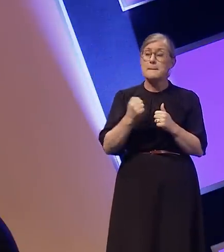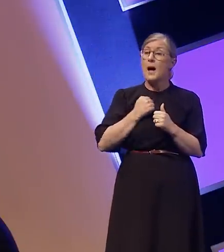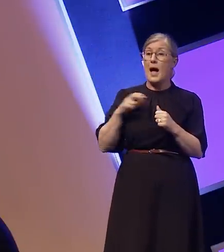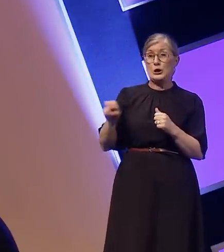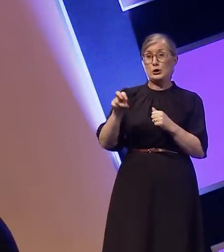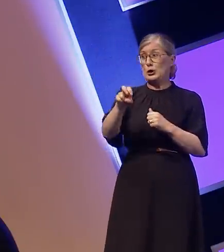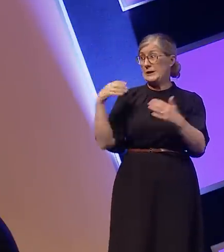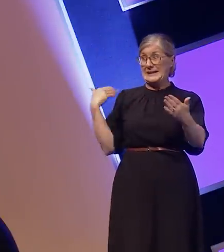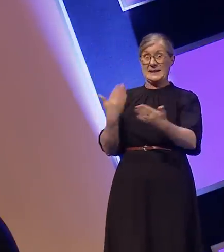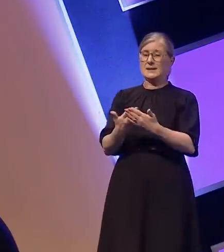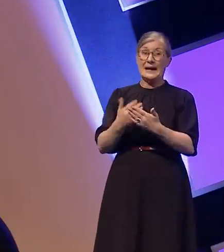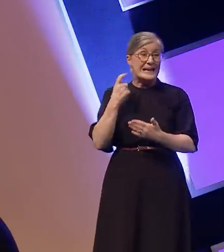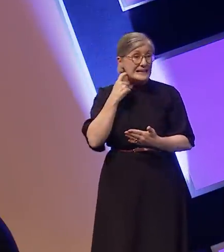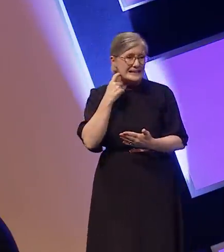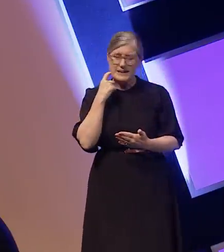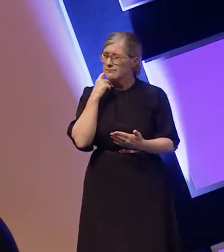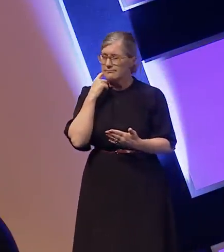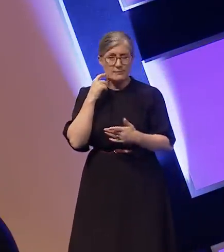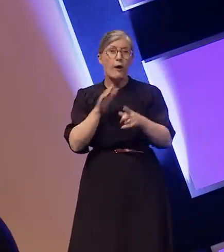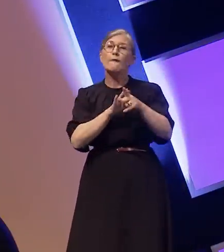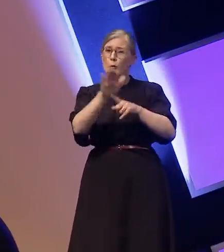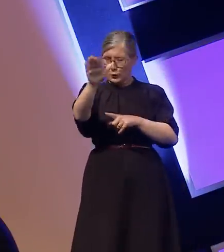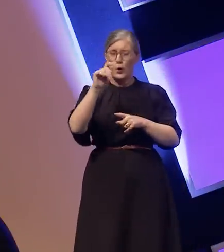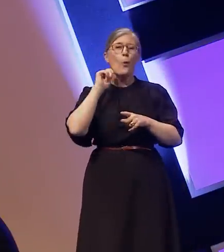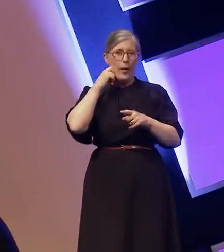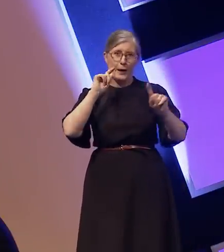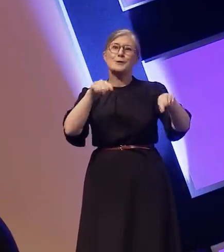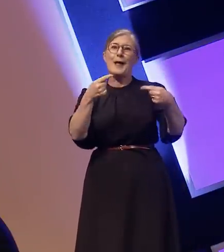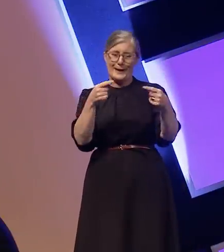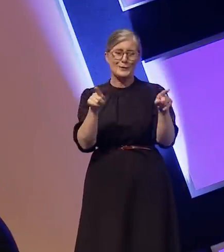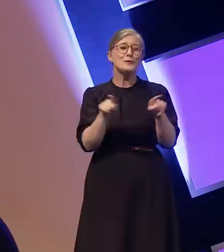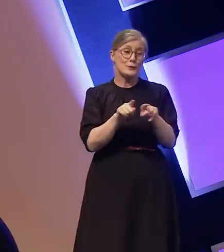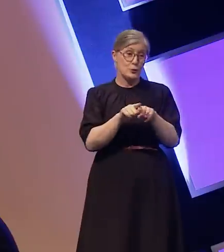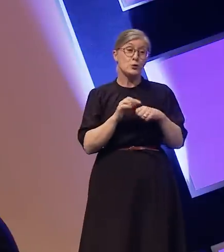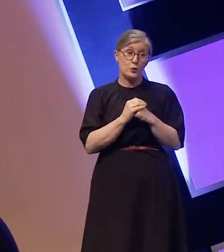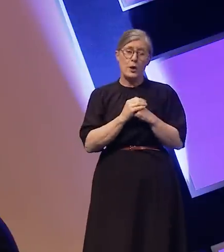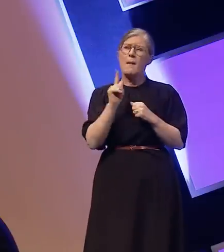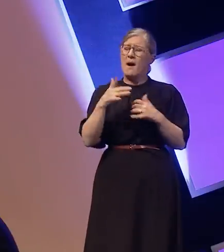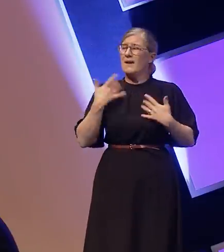and the future will certainly have its challenges. But it is a huge privilege to be able to tell deaf stories